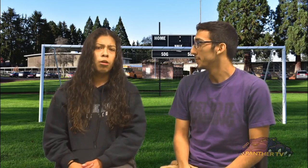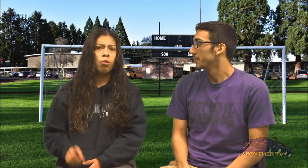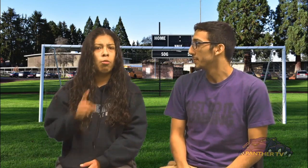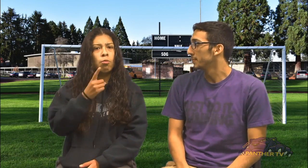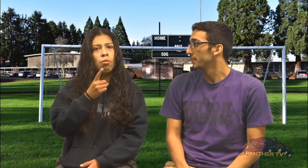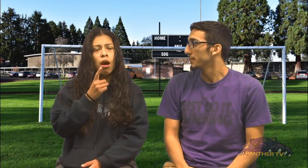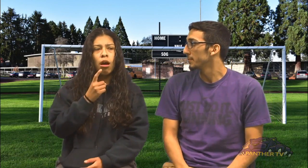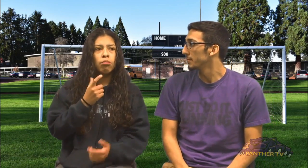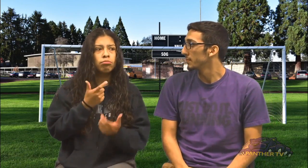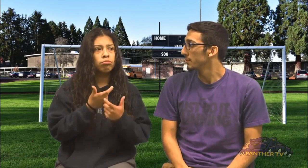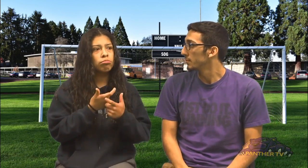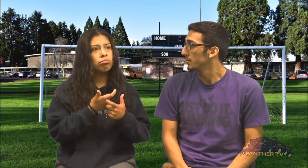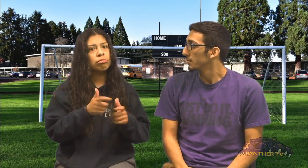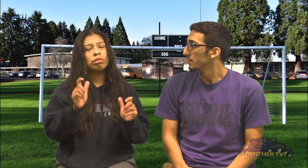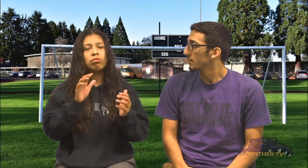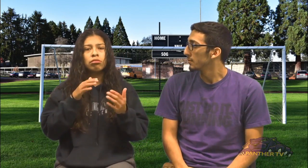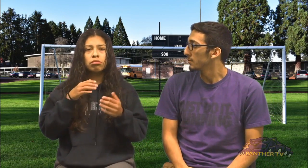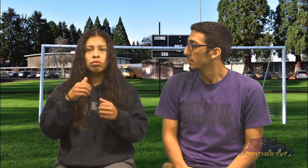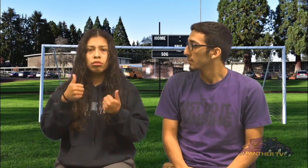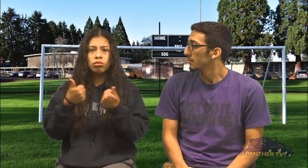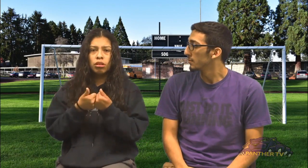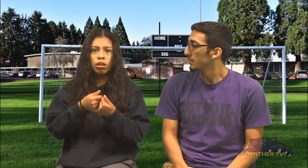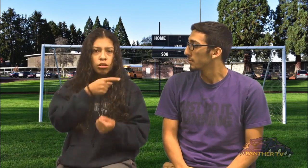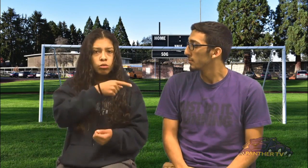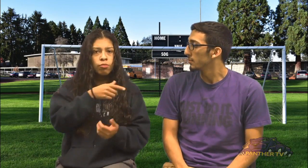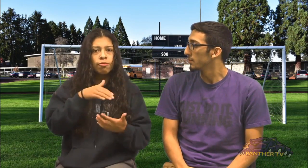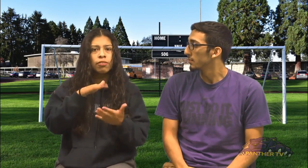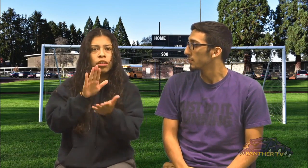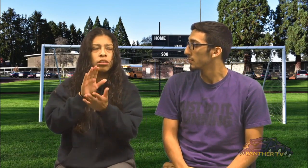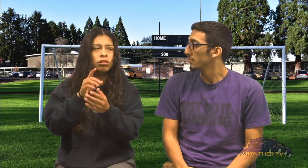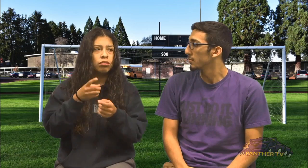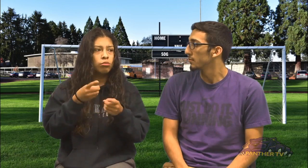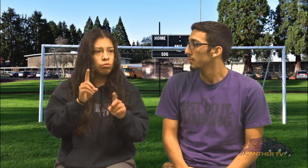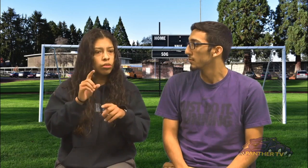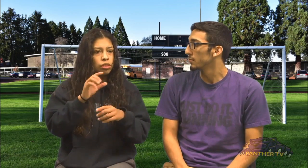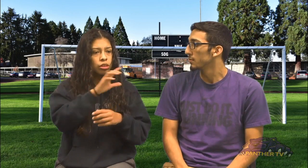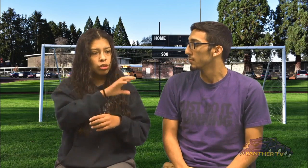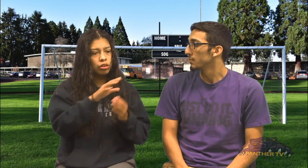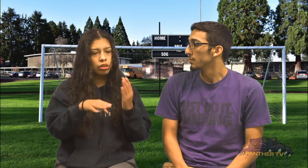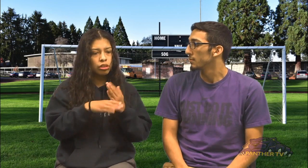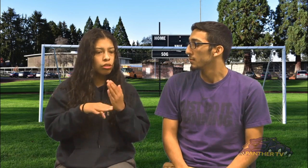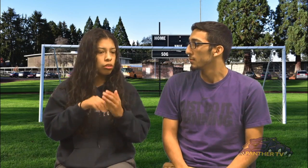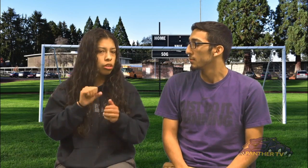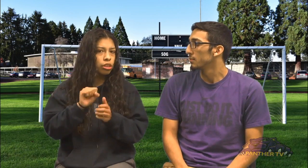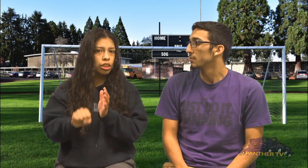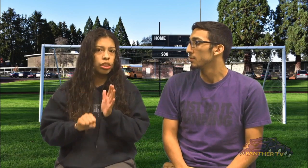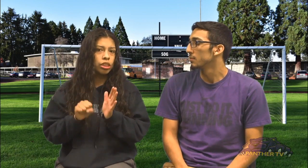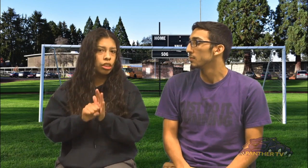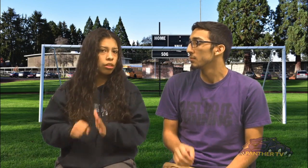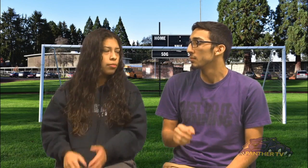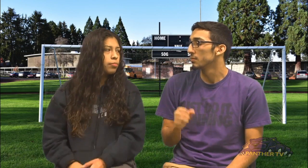What is one of your greatest challenge that you face during your soccer semester?